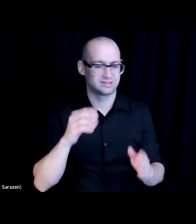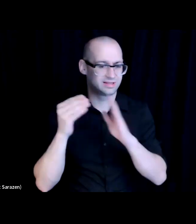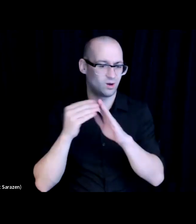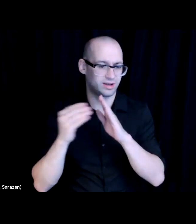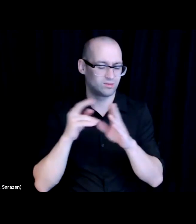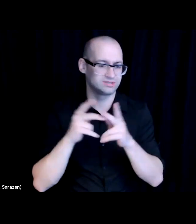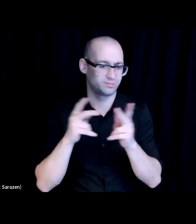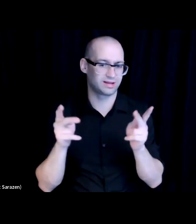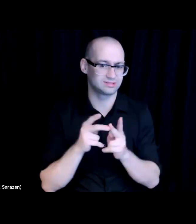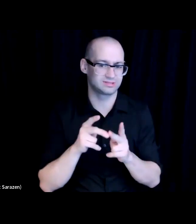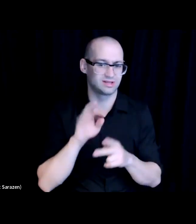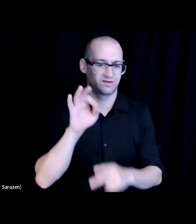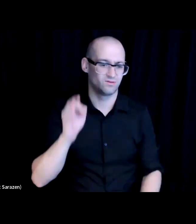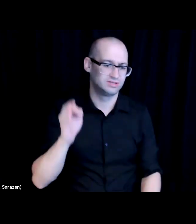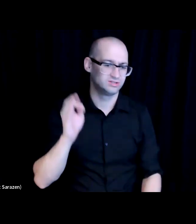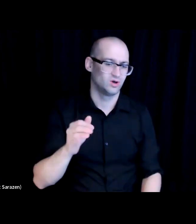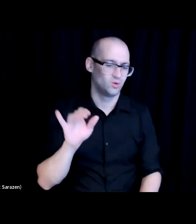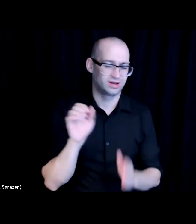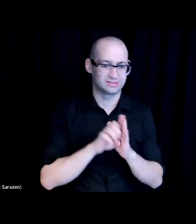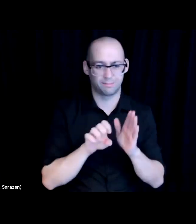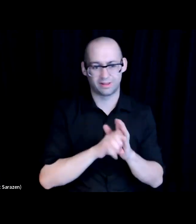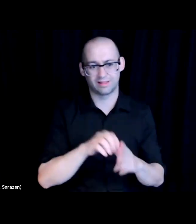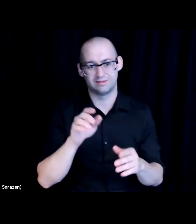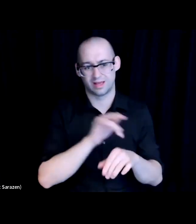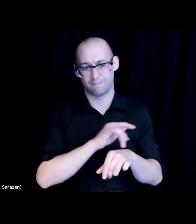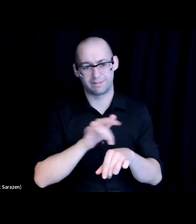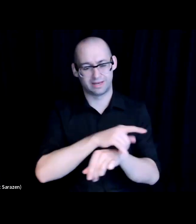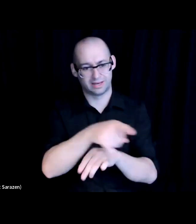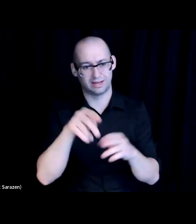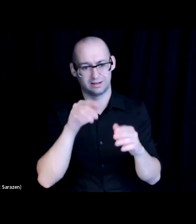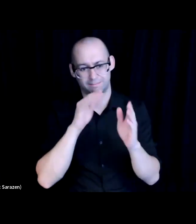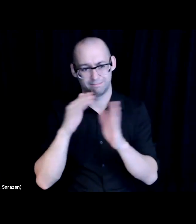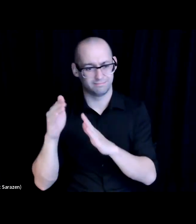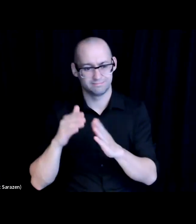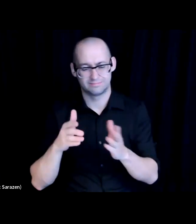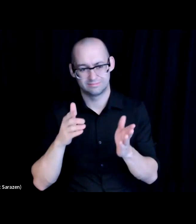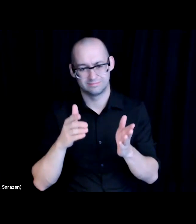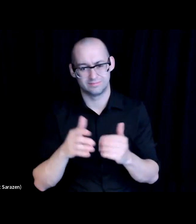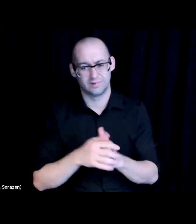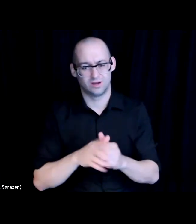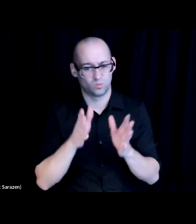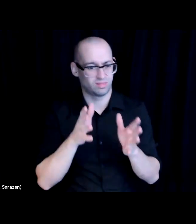Many of our buildings have sat empty for many years in our downtown. We turn them into these castles.